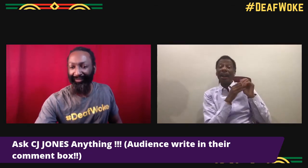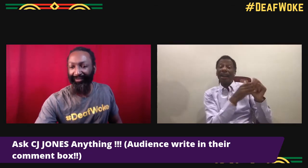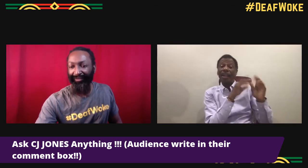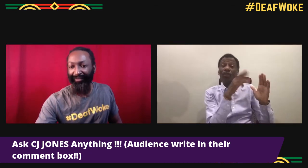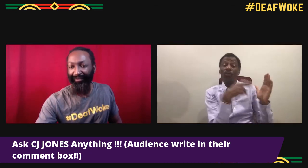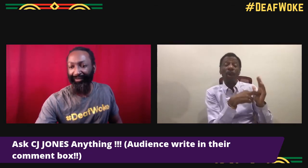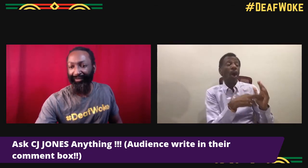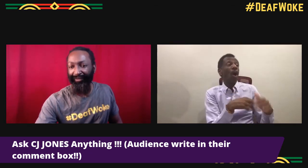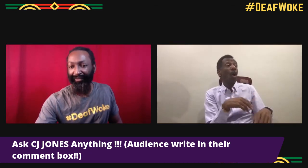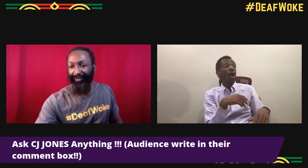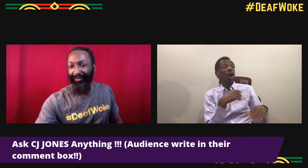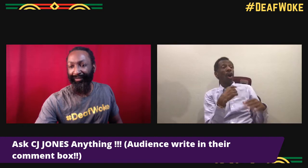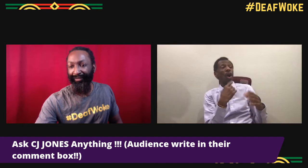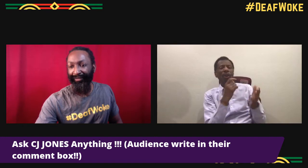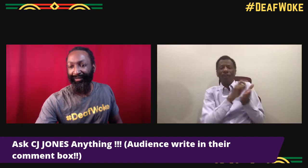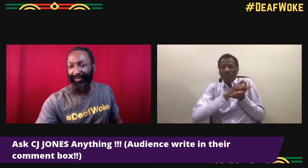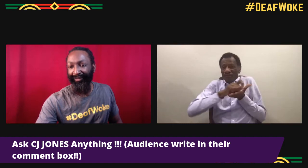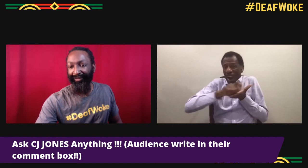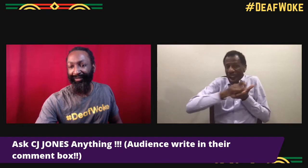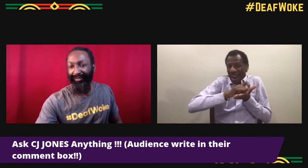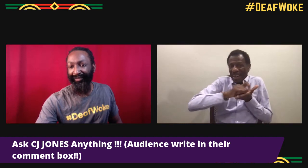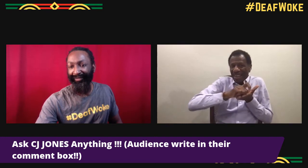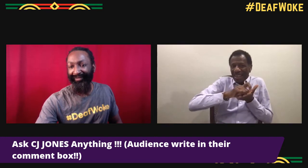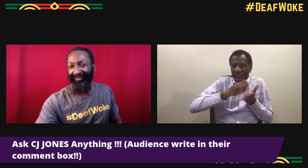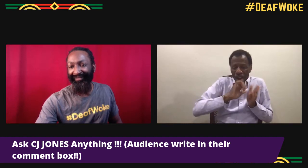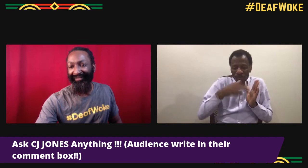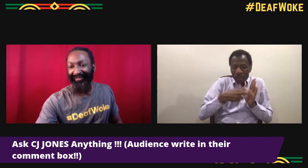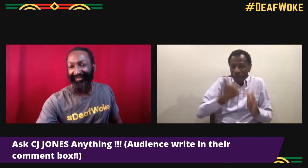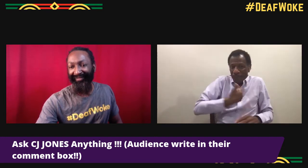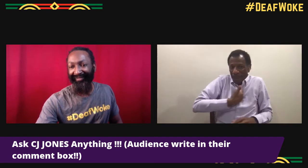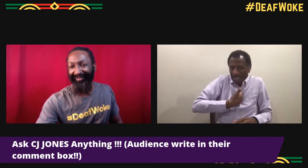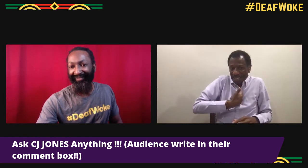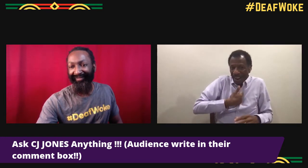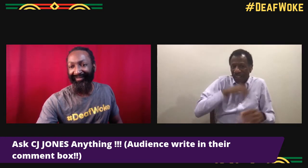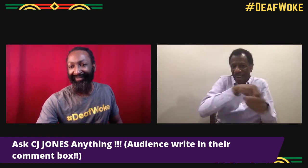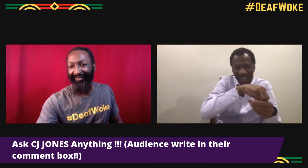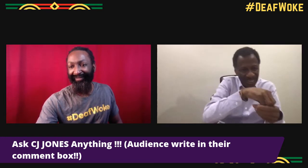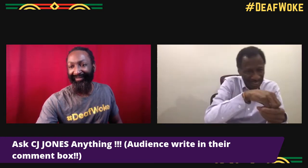If I had to do anything, developing a role, it'd be a lead, a lead writer,